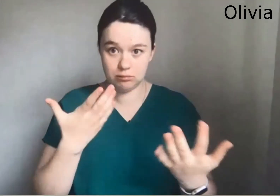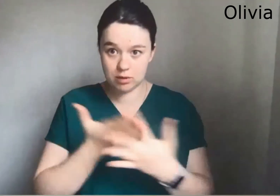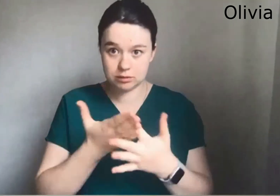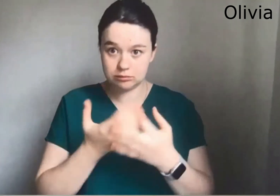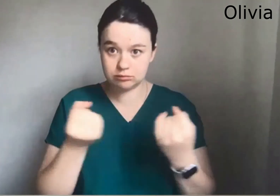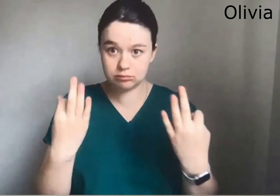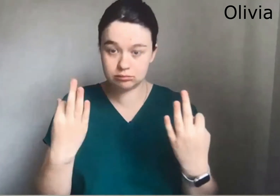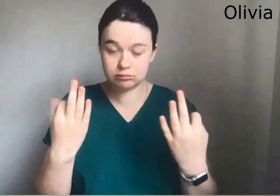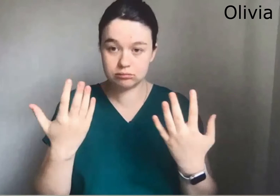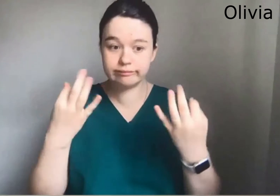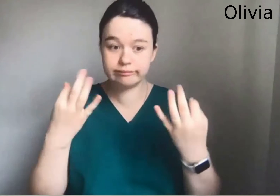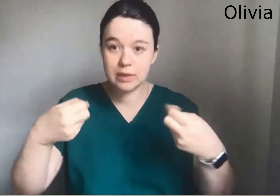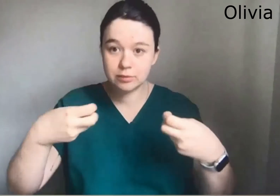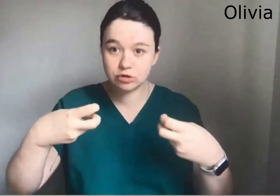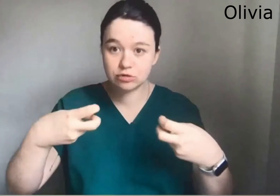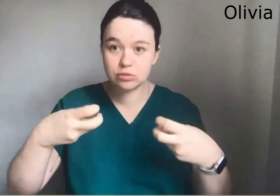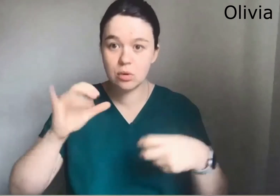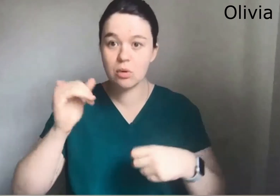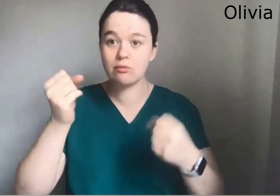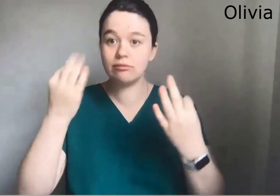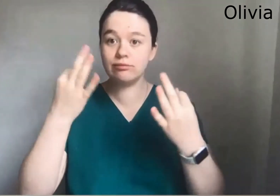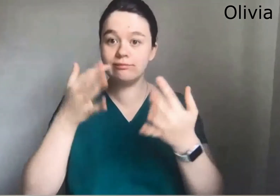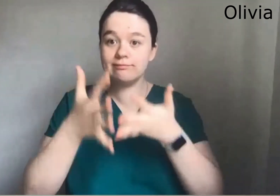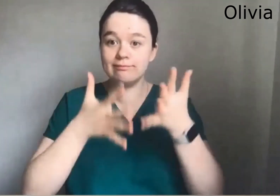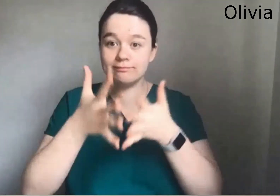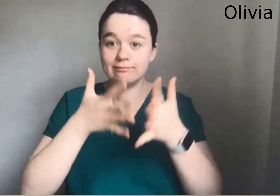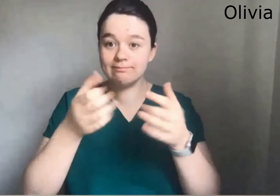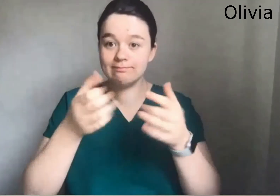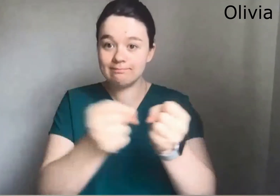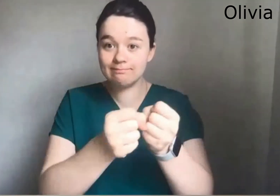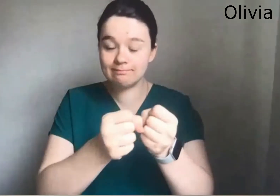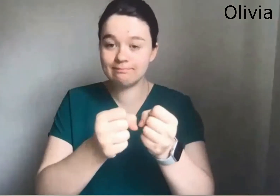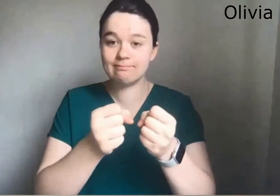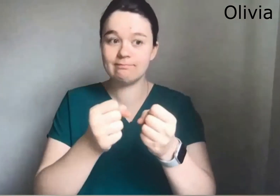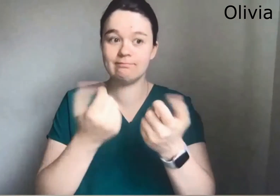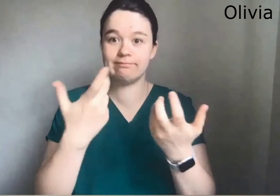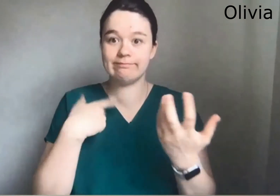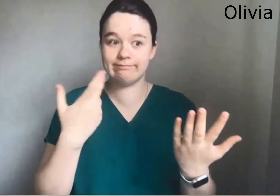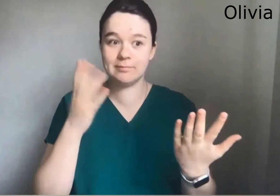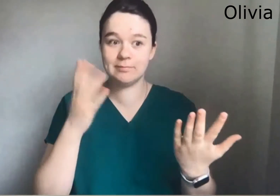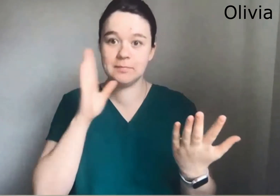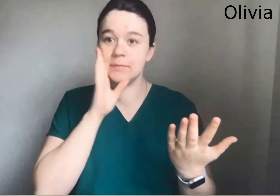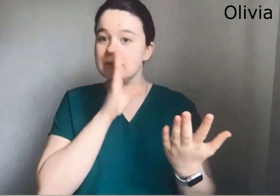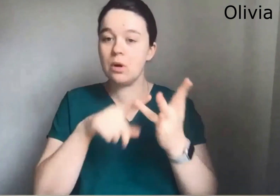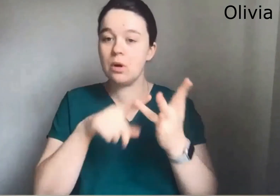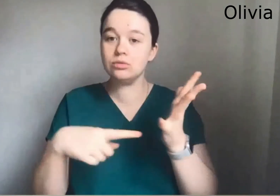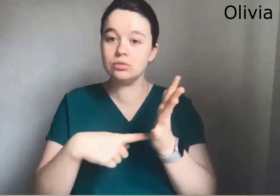When a person is just speaking on a video and there's no access to captioning or no access to a sign language